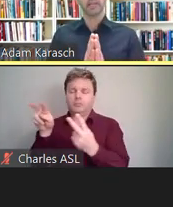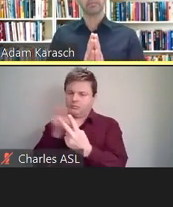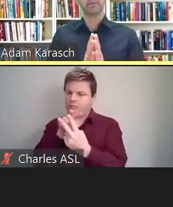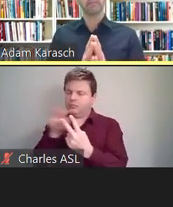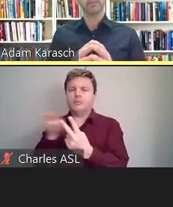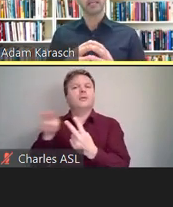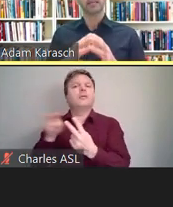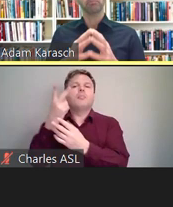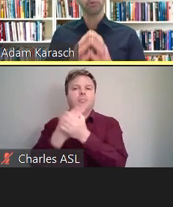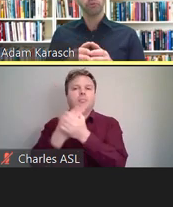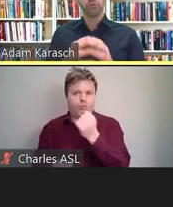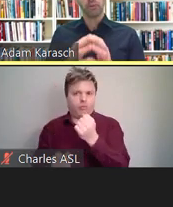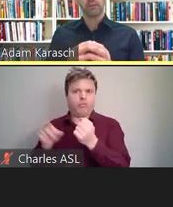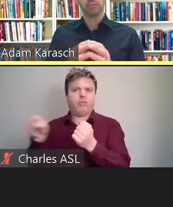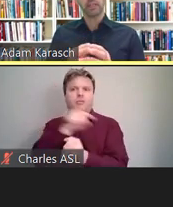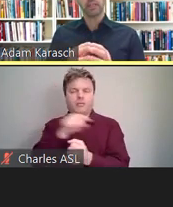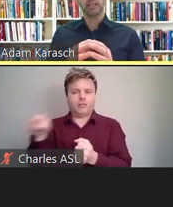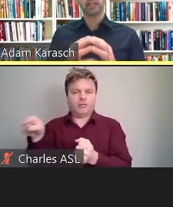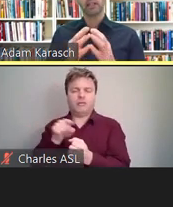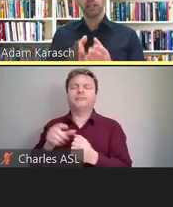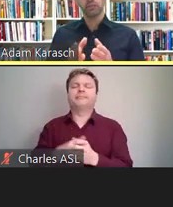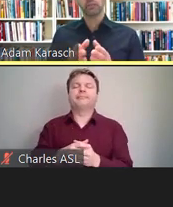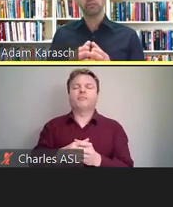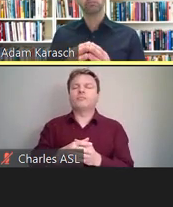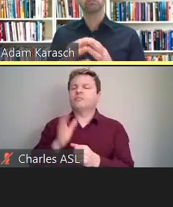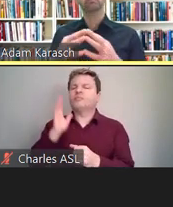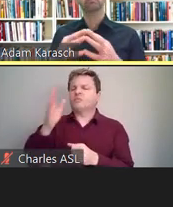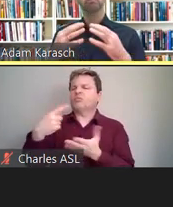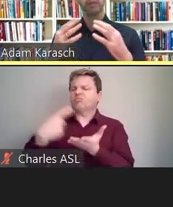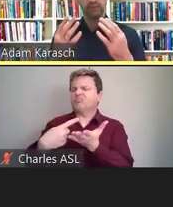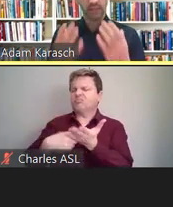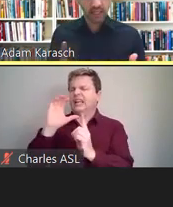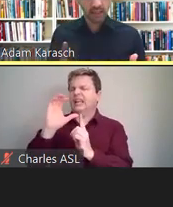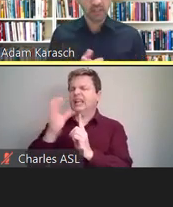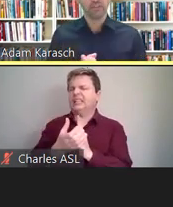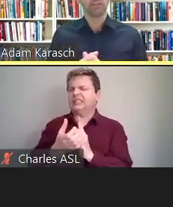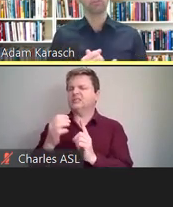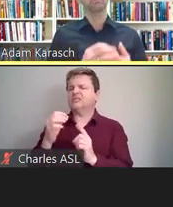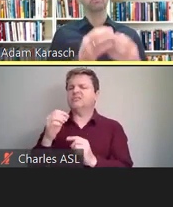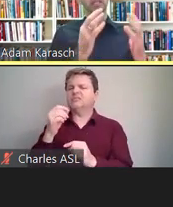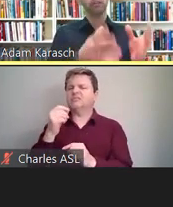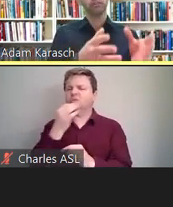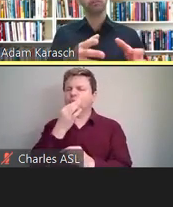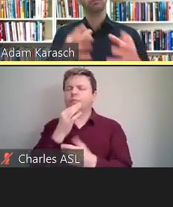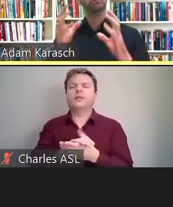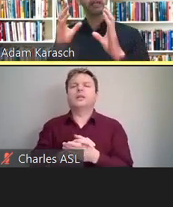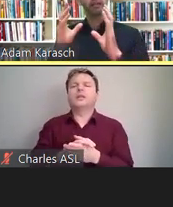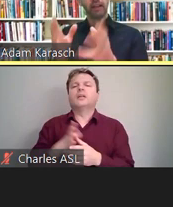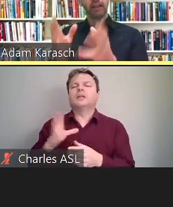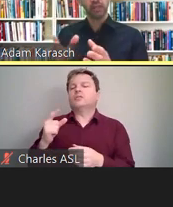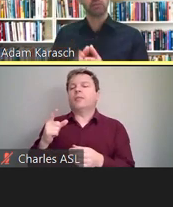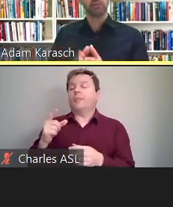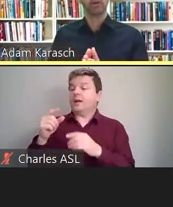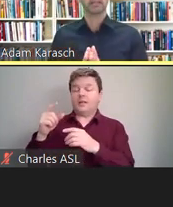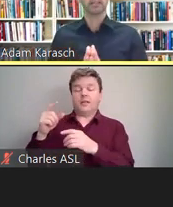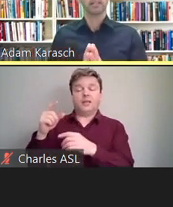up, an employer's responsibility includes, but is not limited to, the interview, and evaluation process,